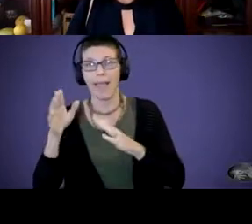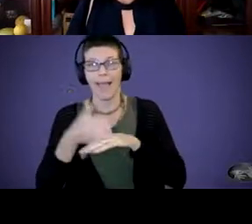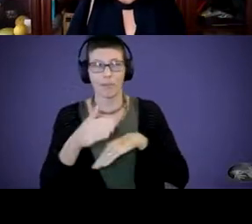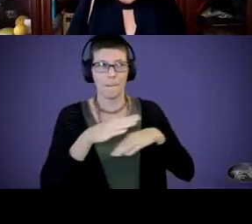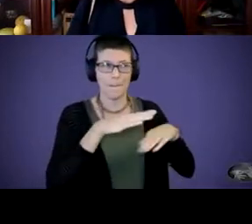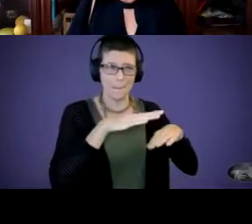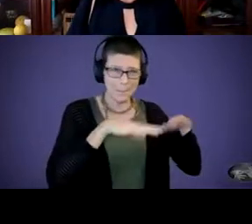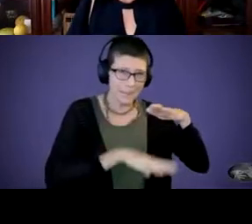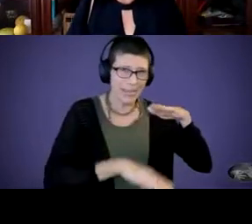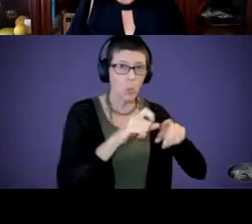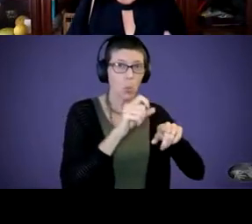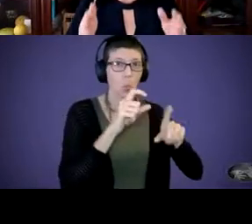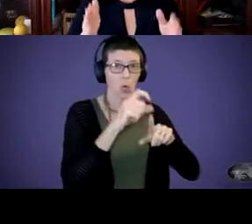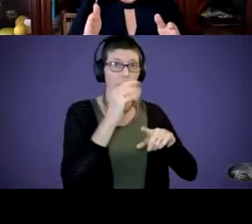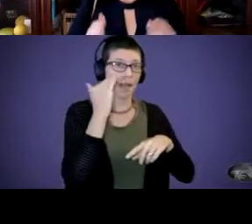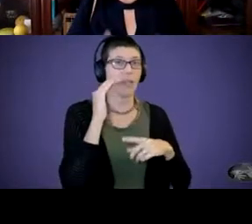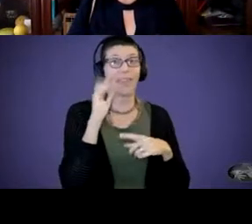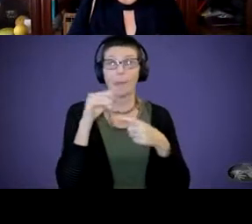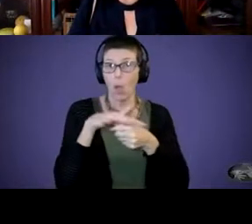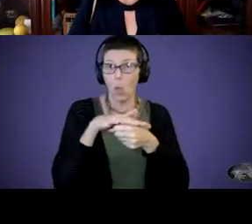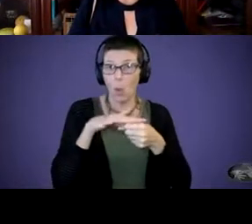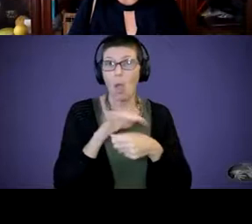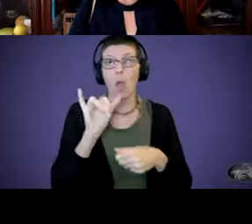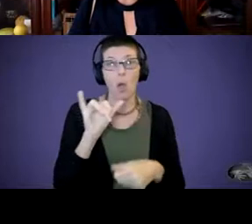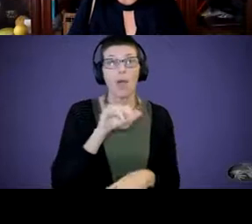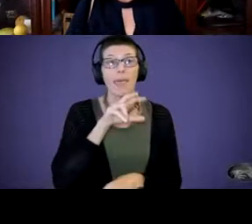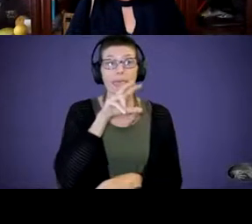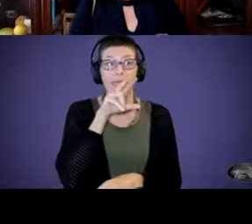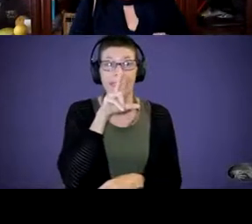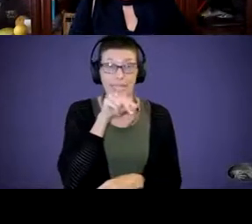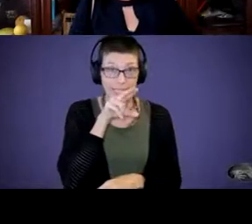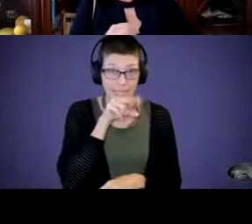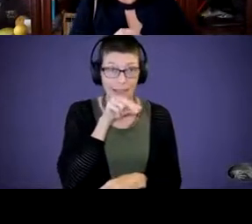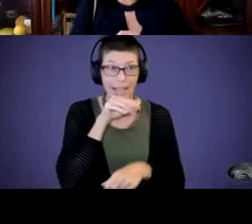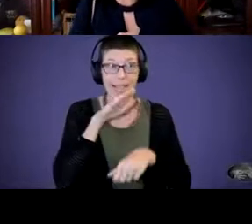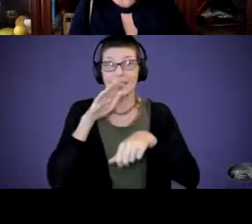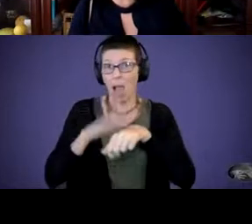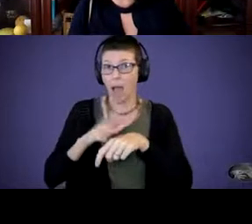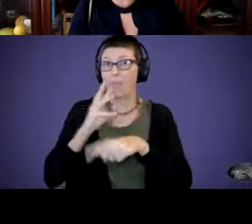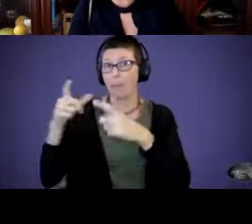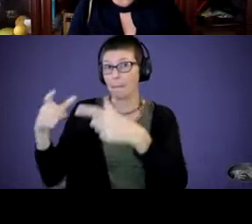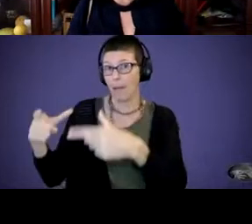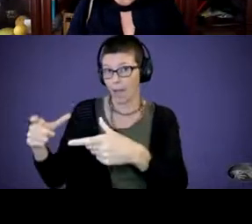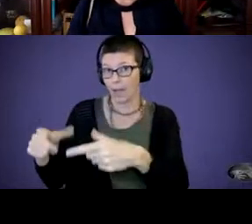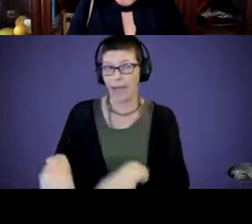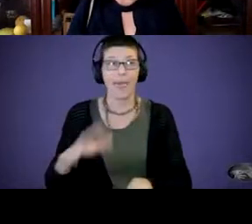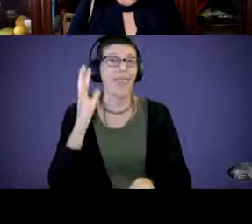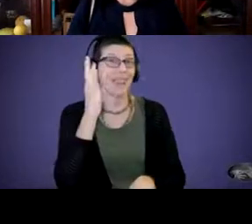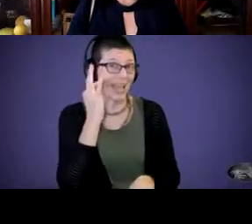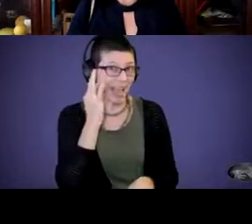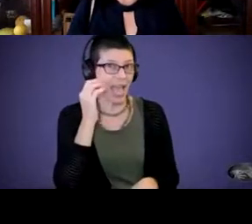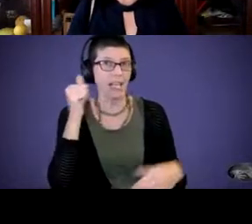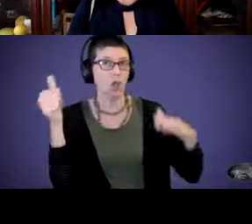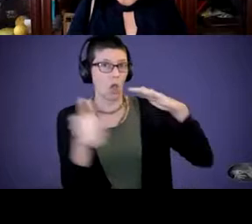location. Oh, the duck is on the pond. The cat is under the table and then into the descriptives.